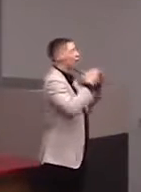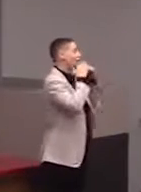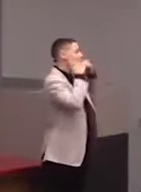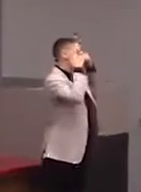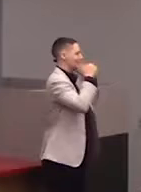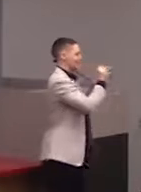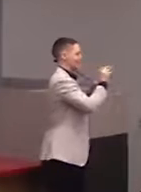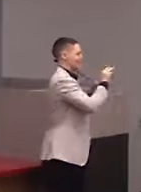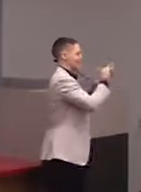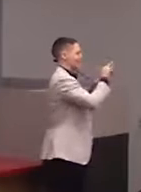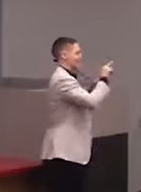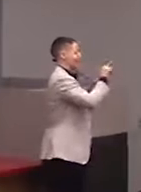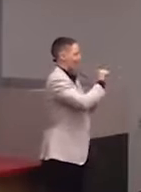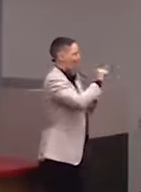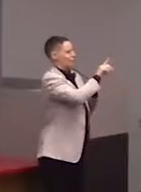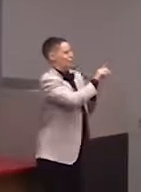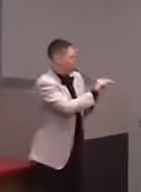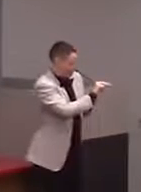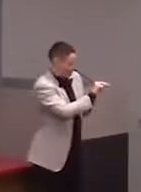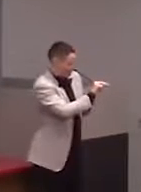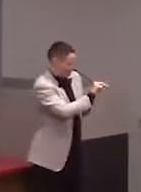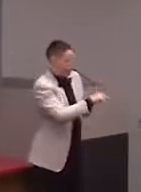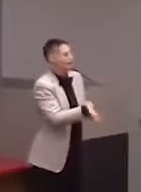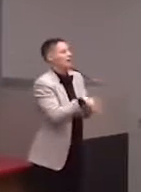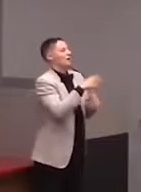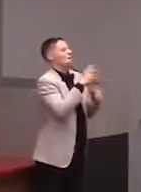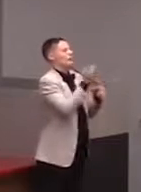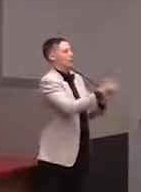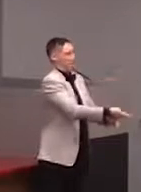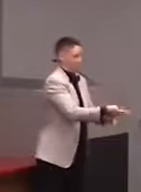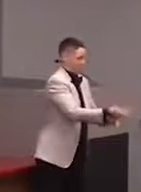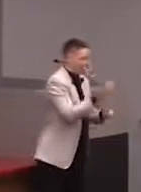'cause it has moving parts.